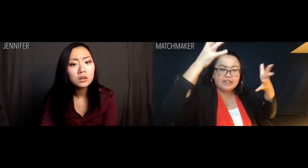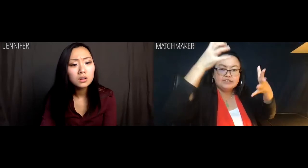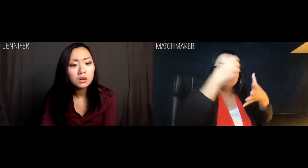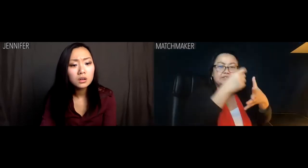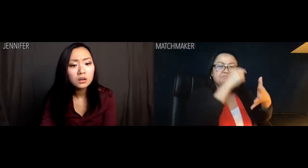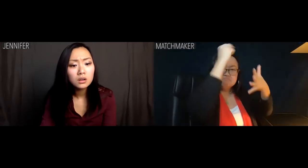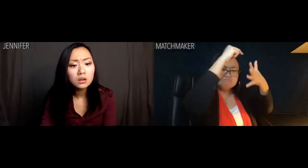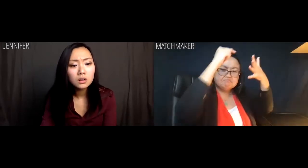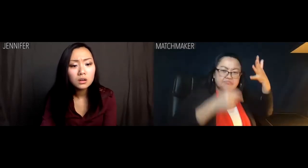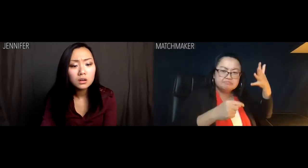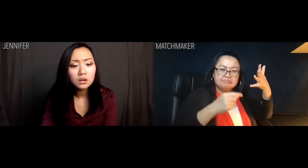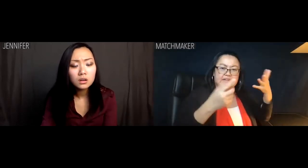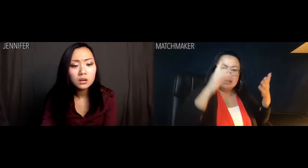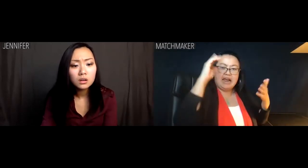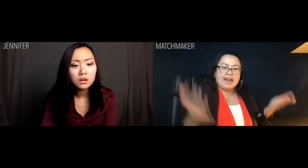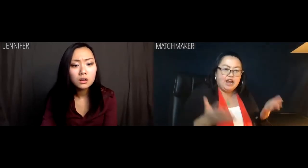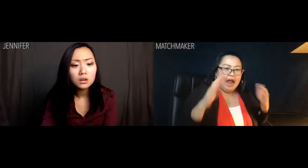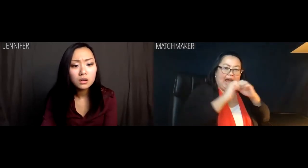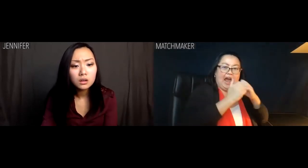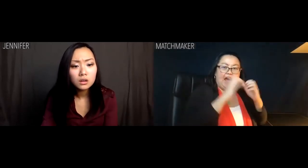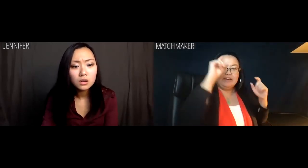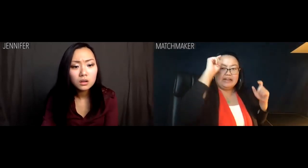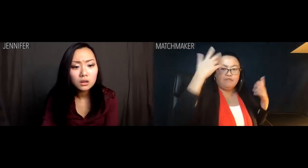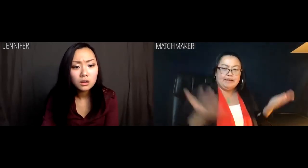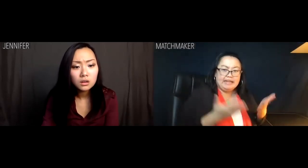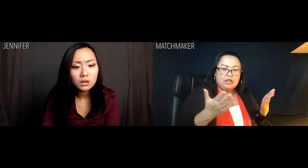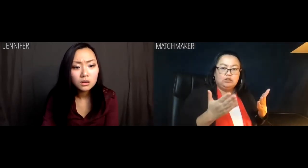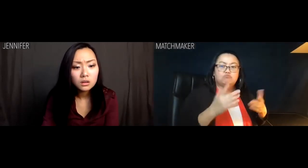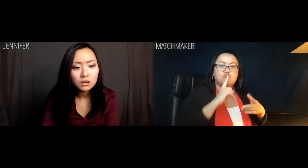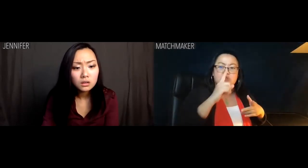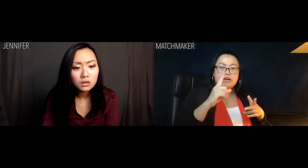You select a match based on specific criteria and so do we.